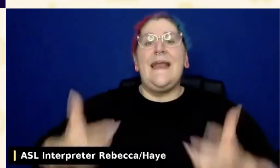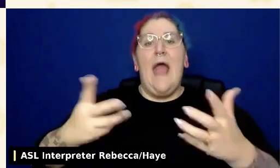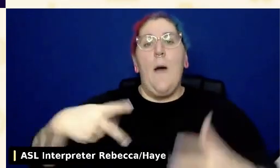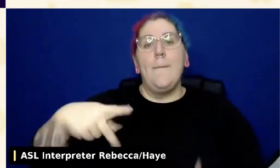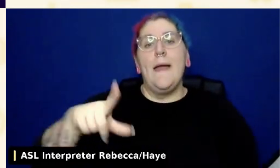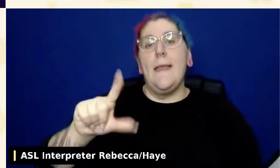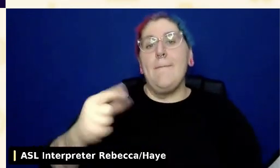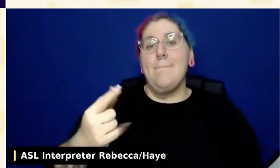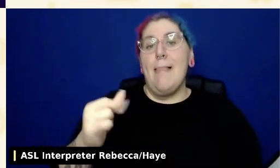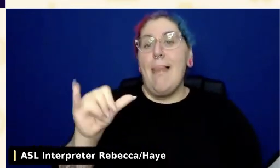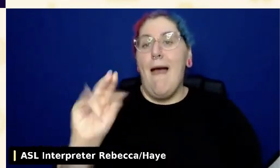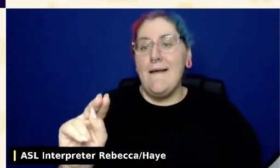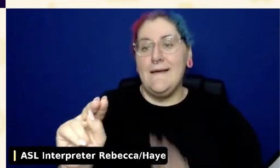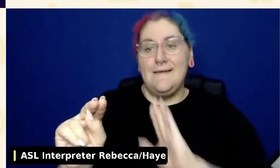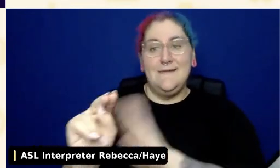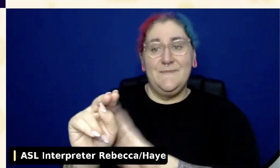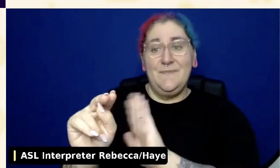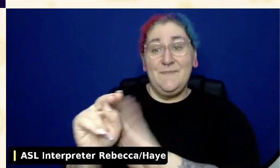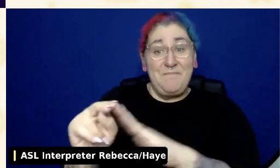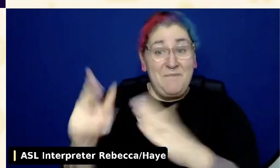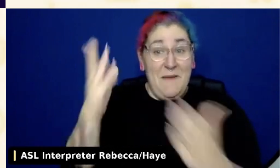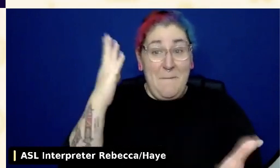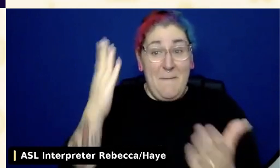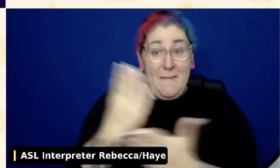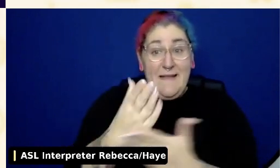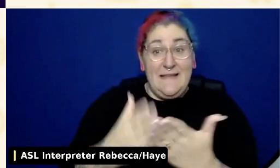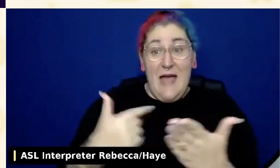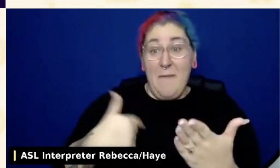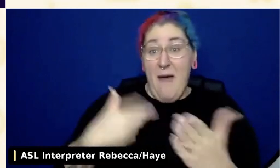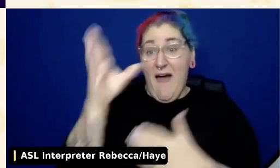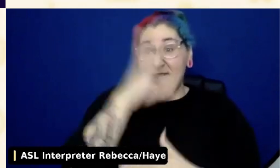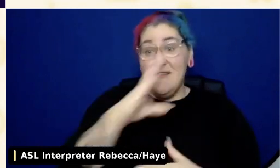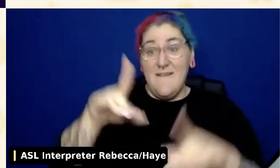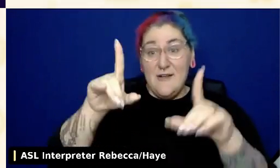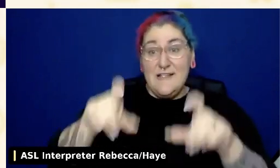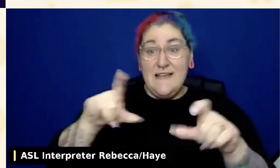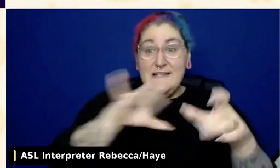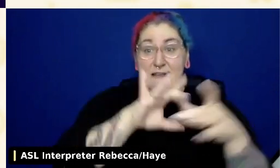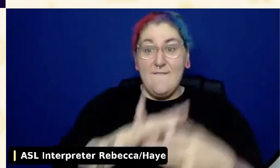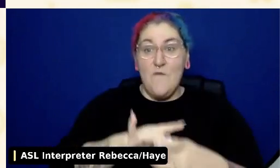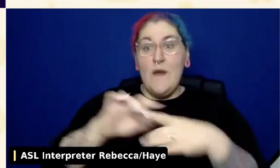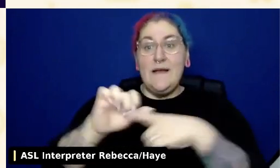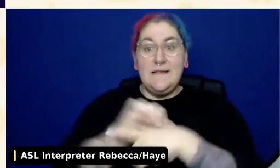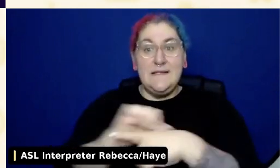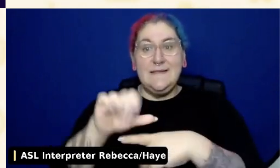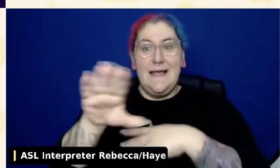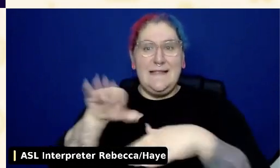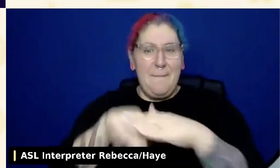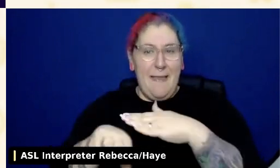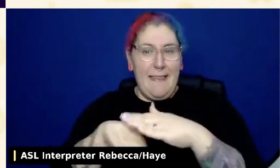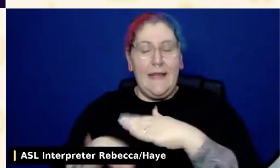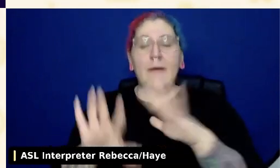that I have just never tested for accessibility. Now that said, I don't want to leave you